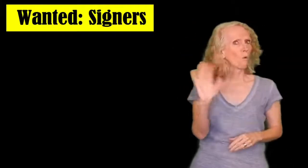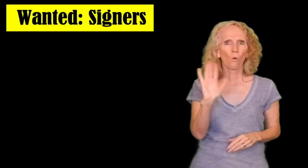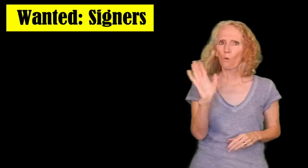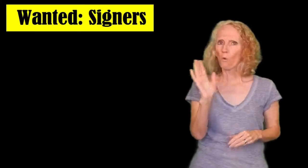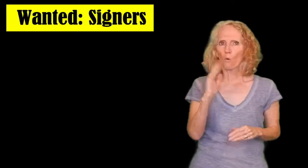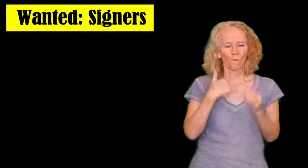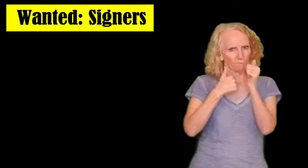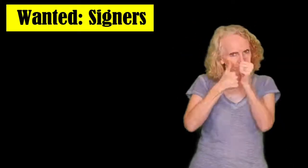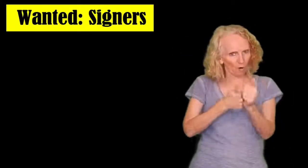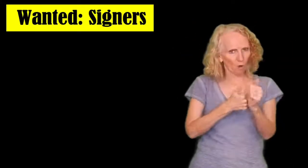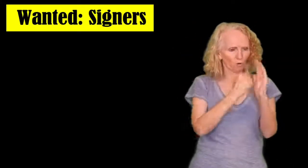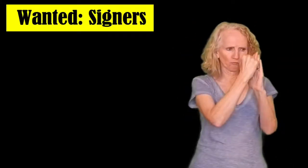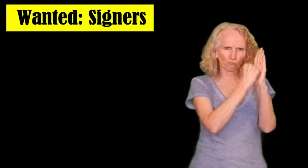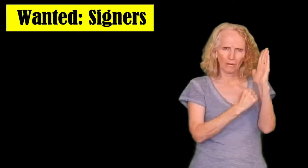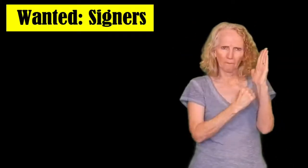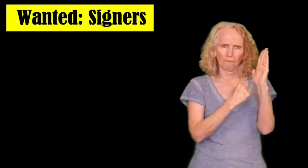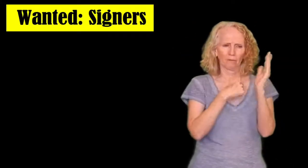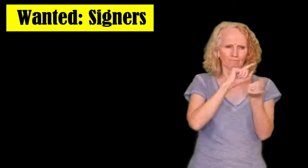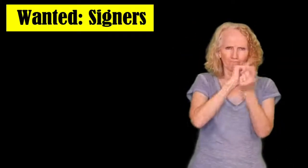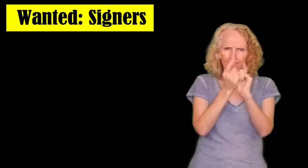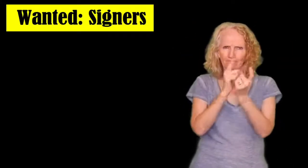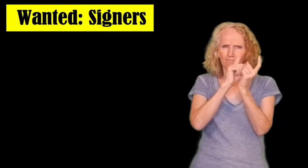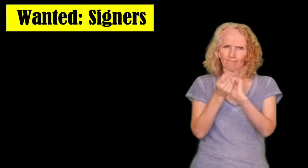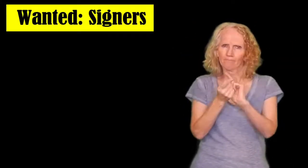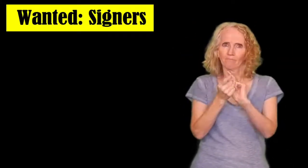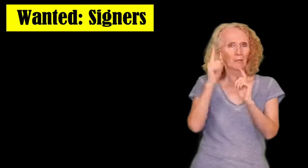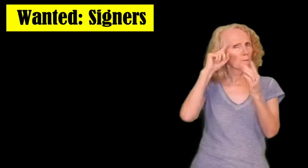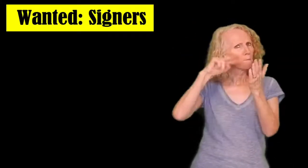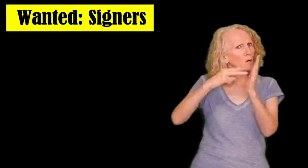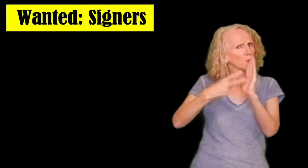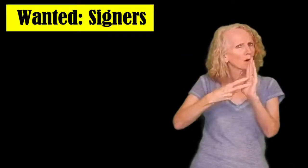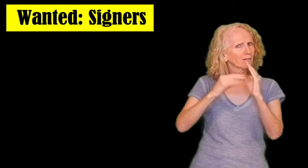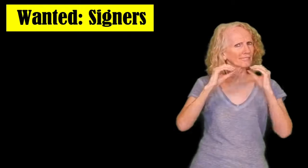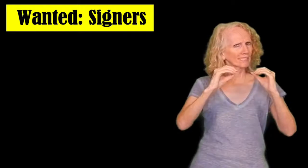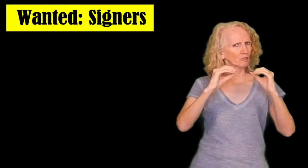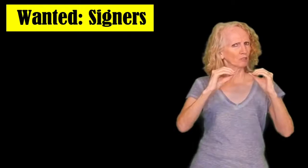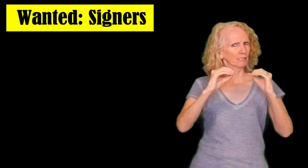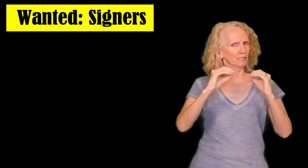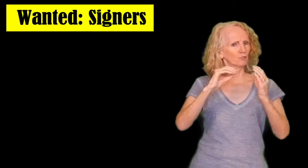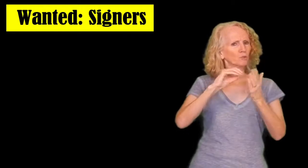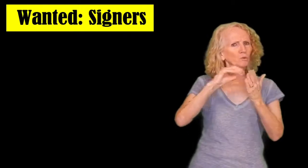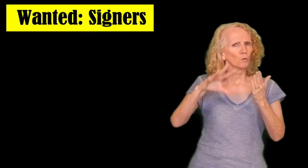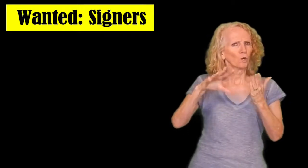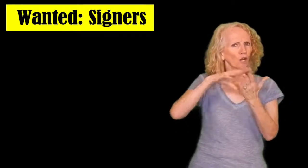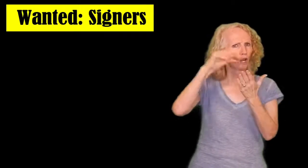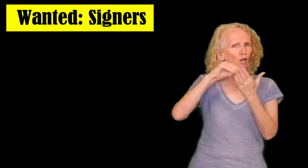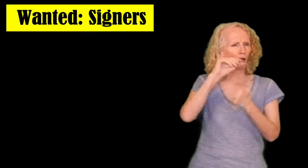this is material that you will have to follow a script not something to just impulsely do on your own the